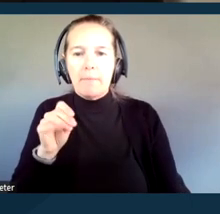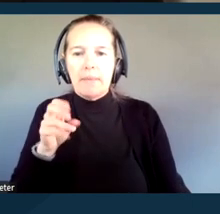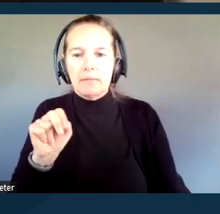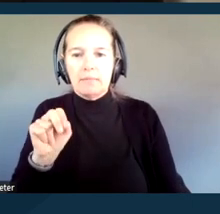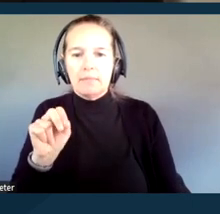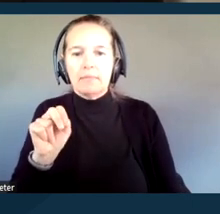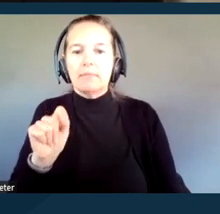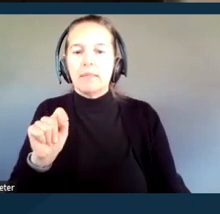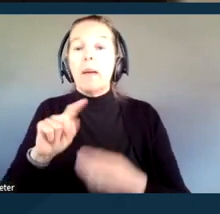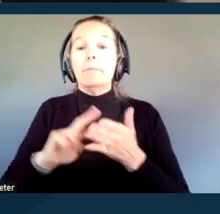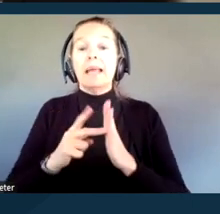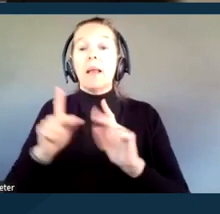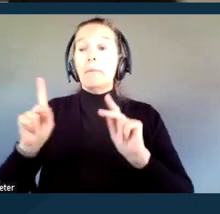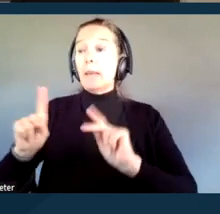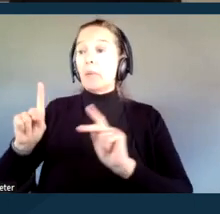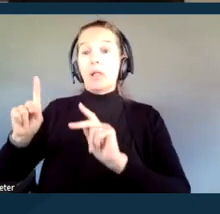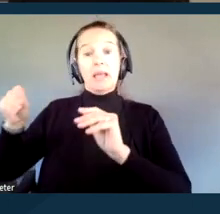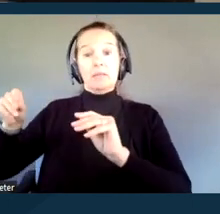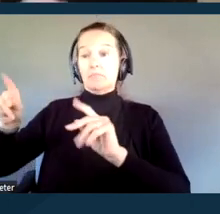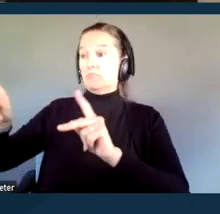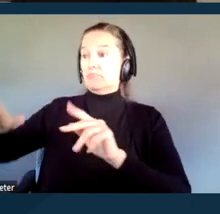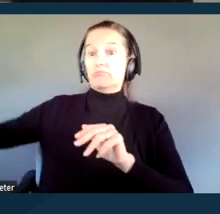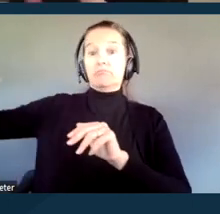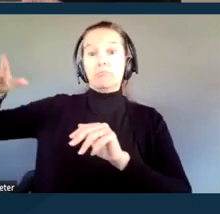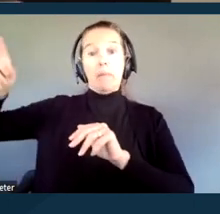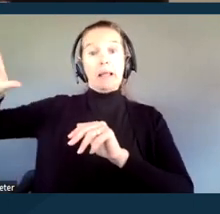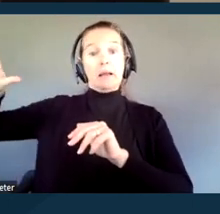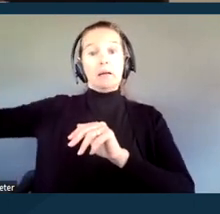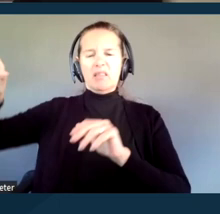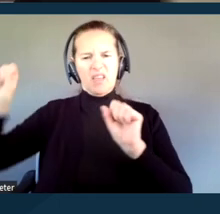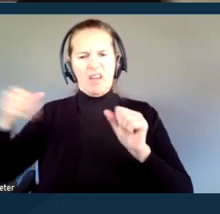have the right to access the courts. Next slide.